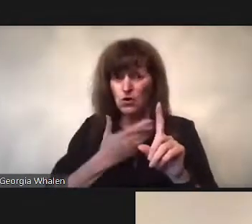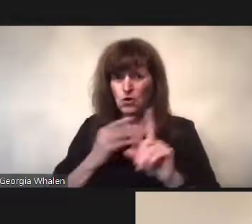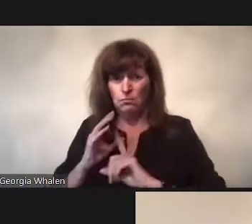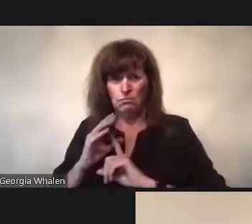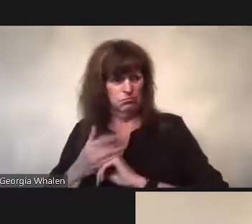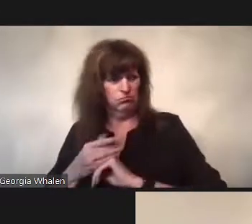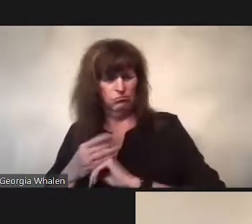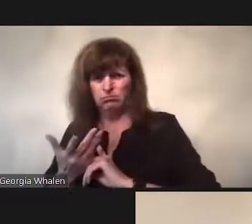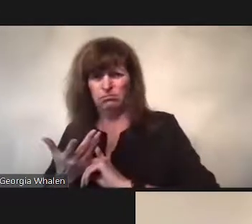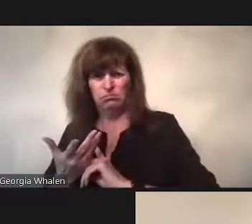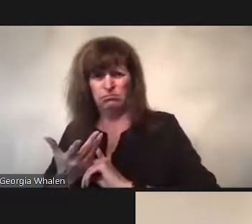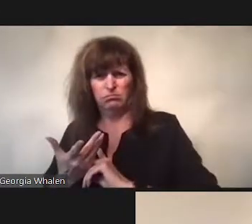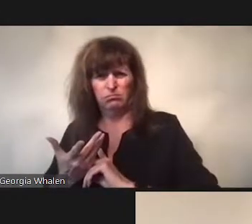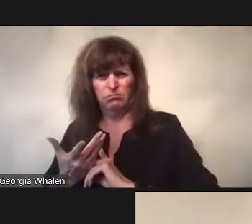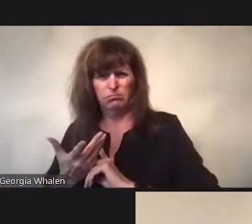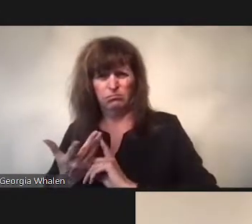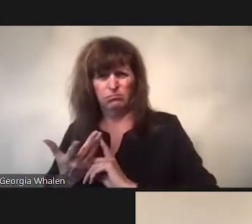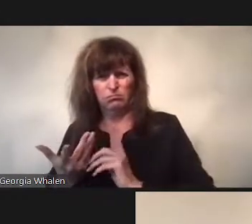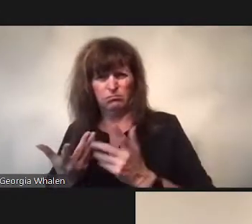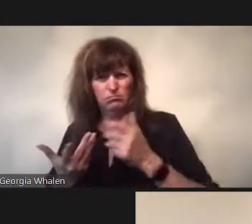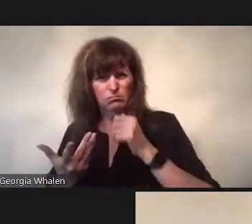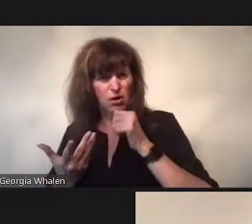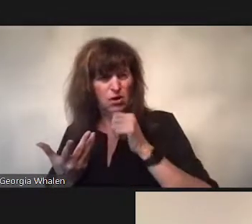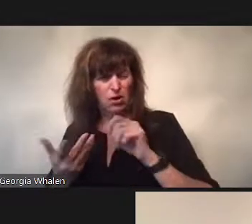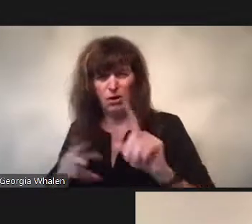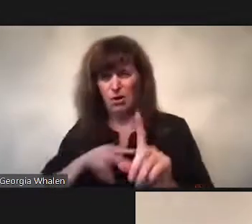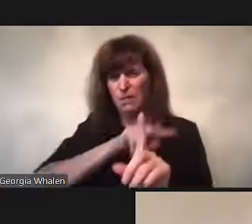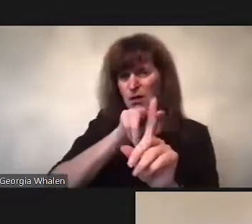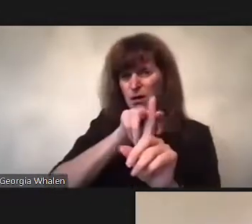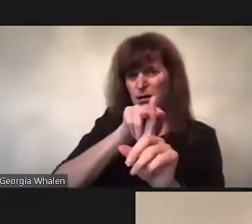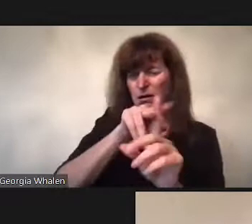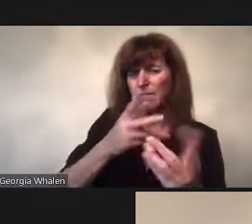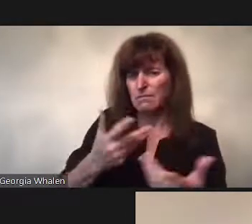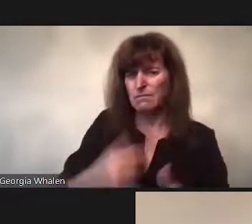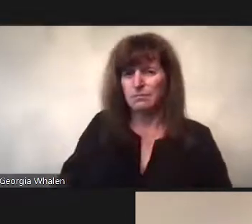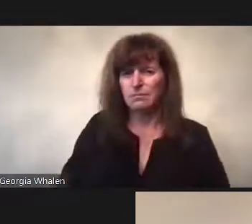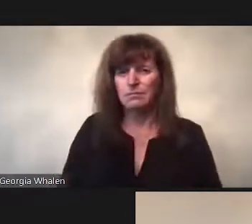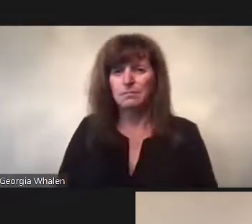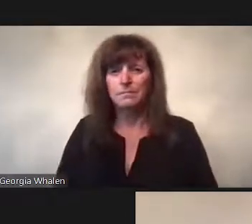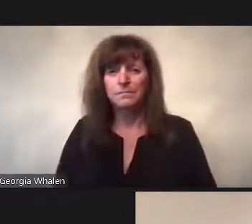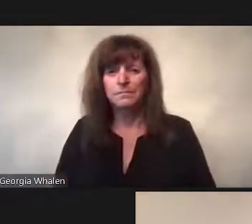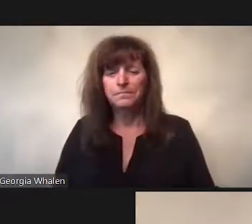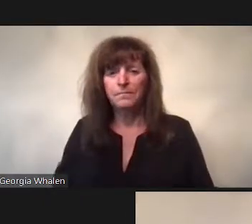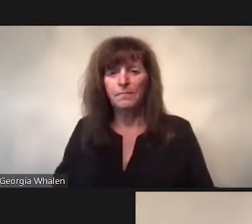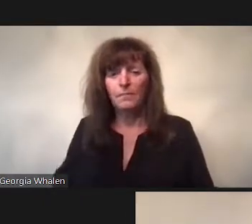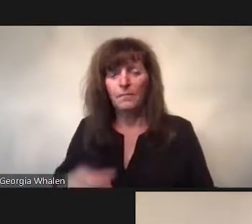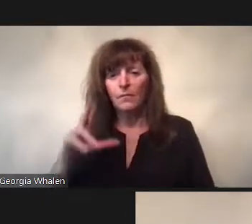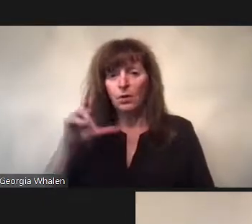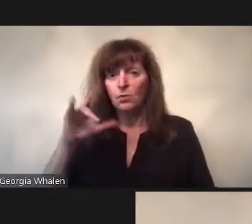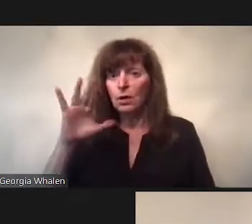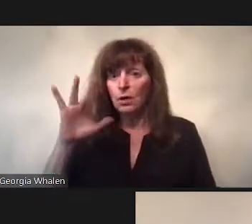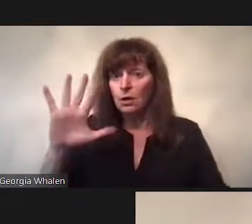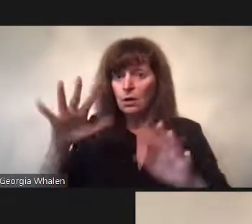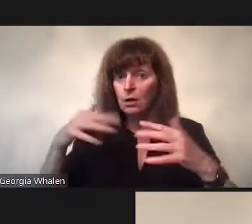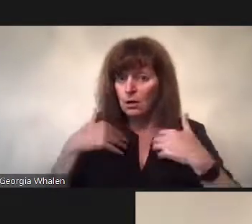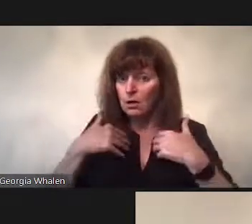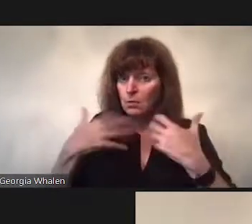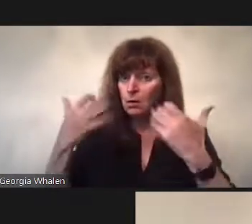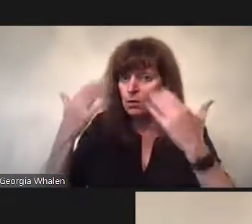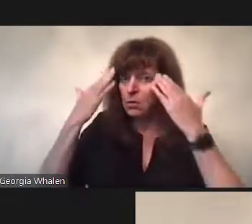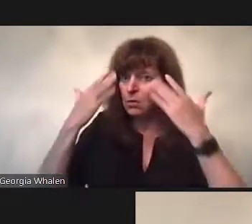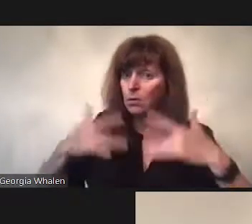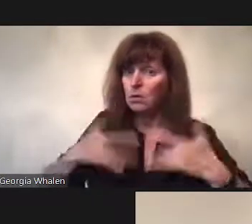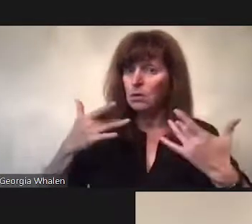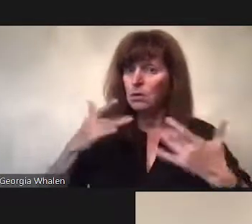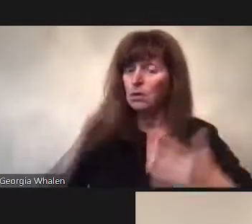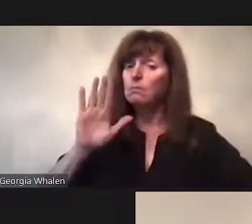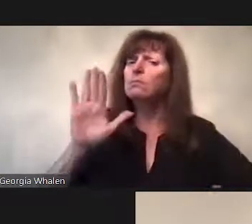and the difference ways in which sociability becomes defined, whether in social terms or monetary value.